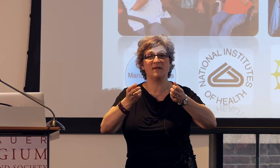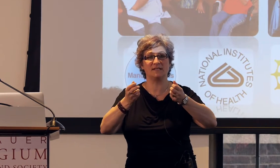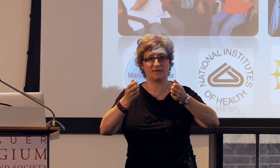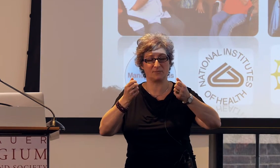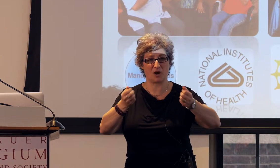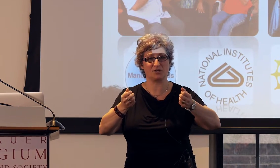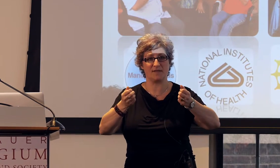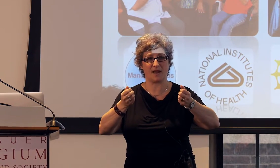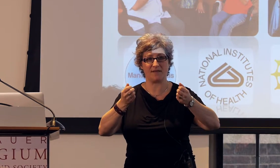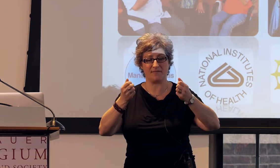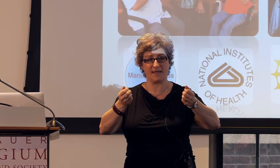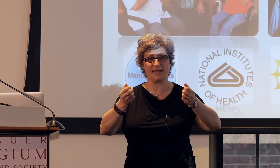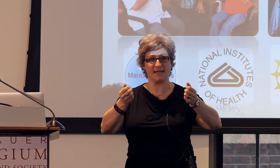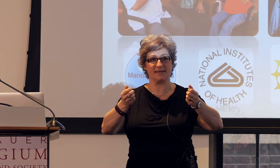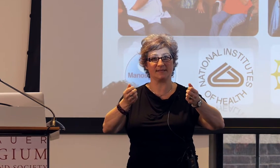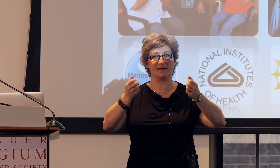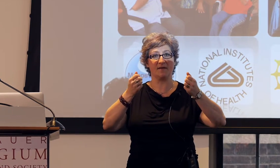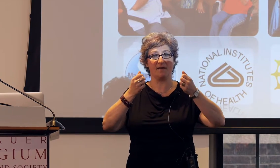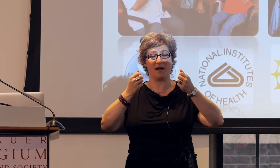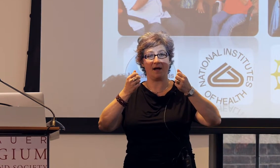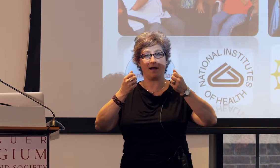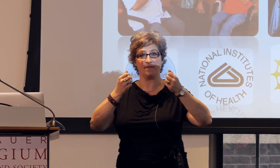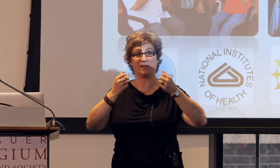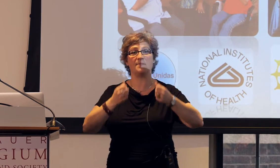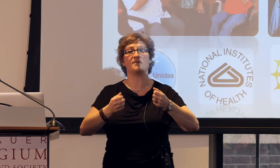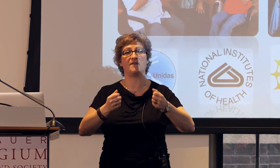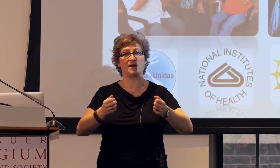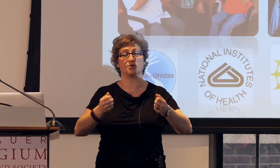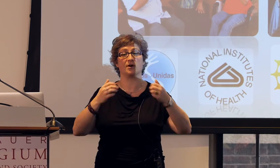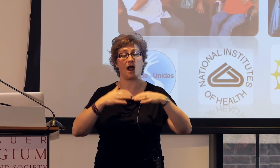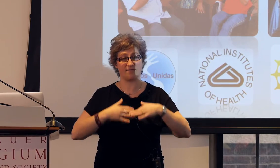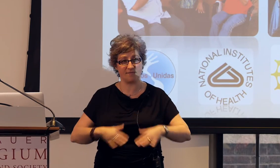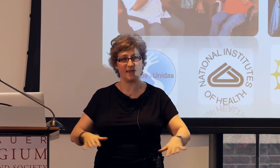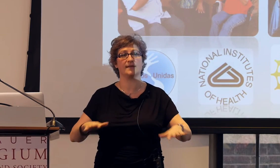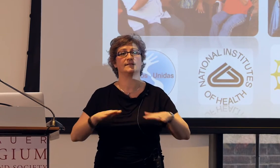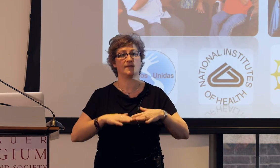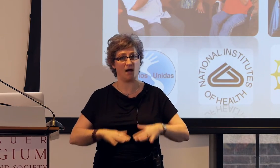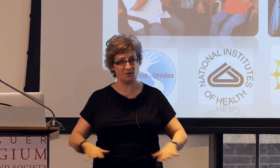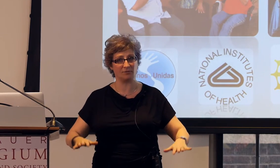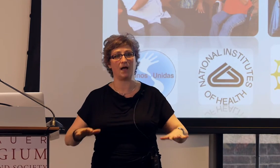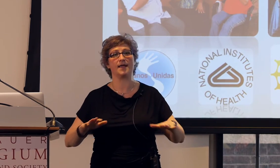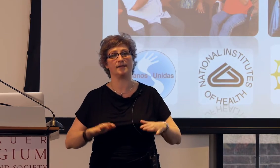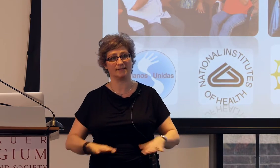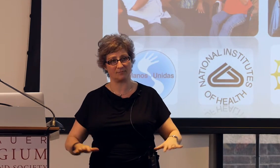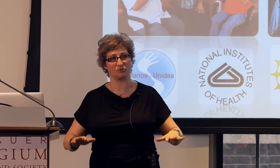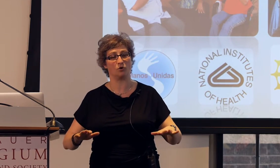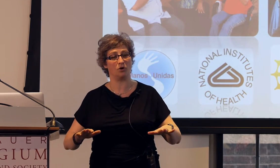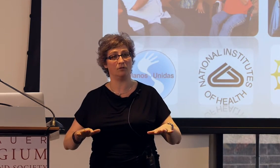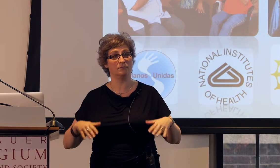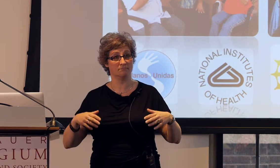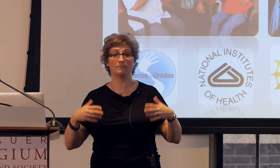expression that I think is the limiting factor, I think it's the underlying, conceptual,